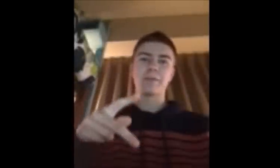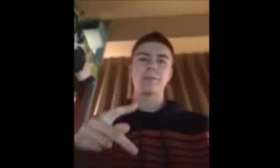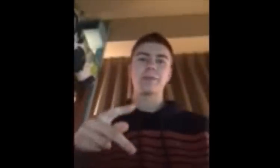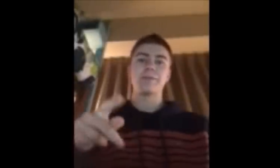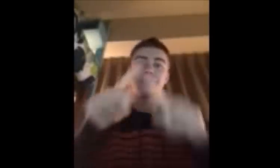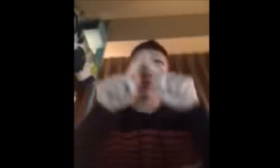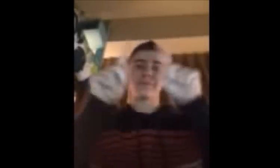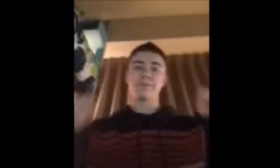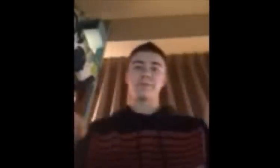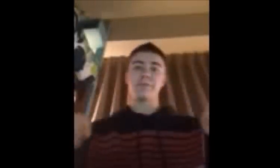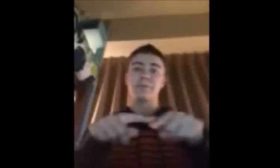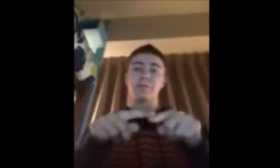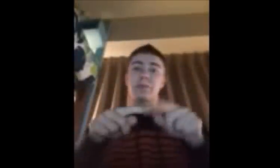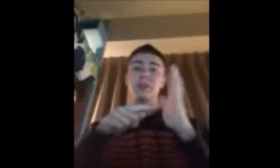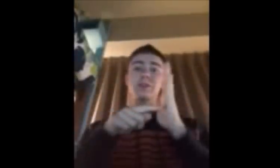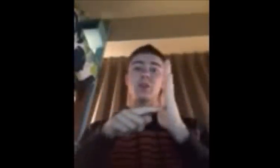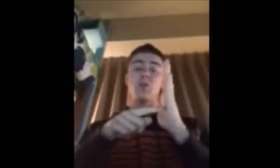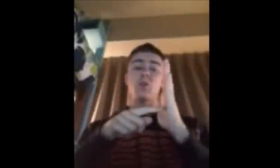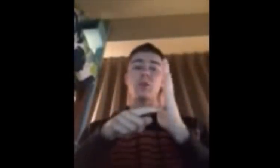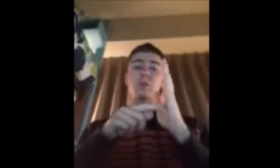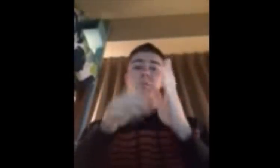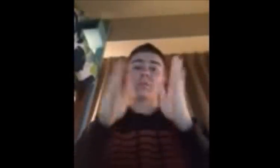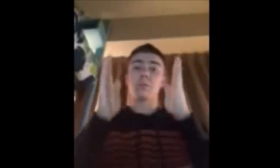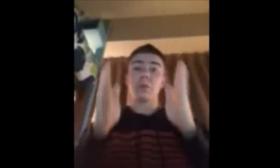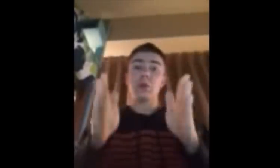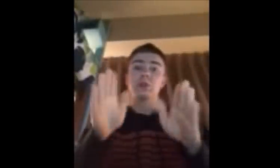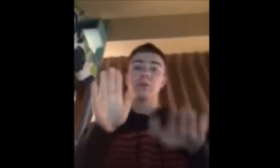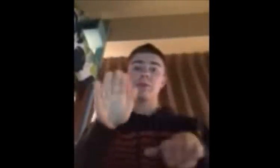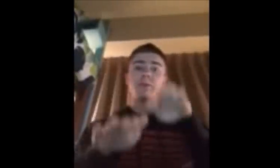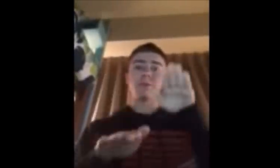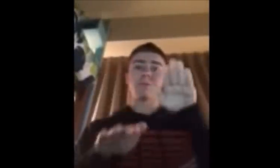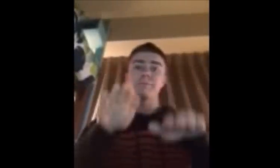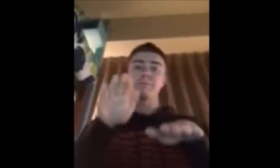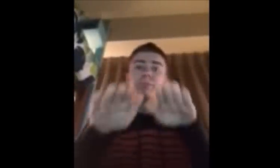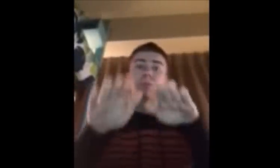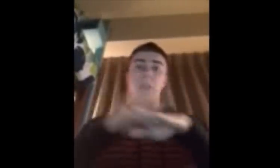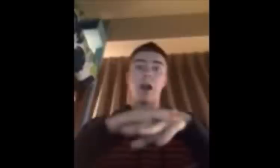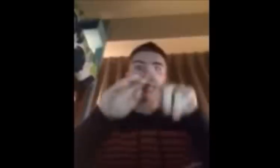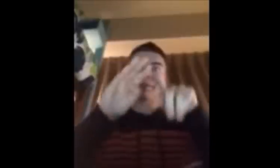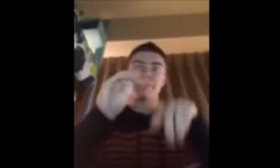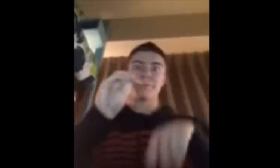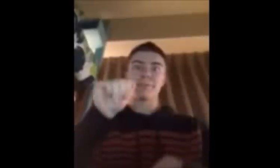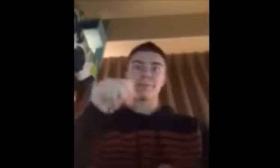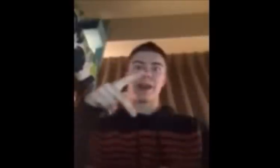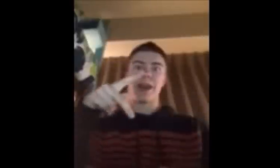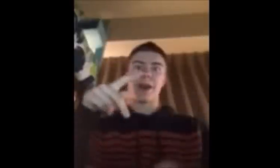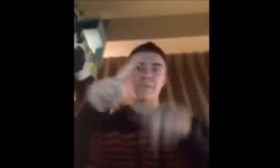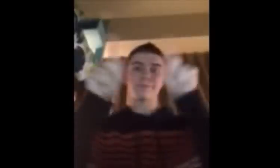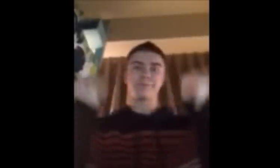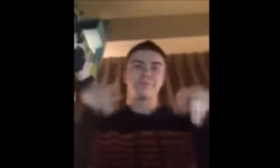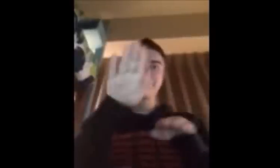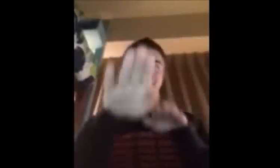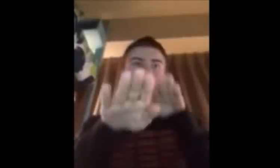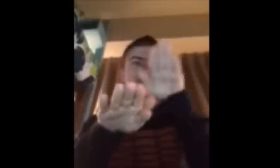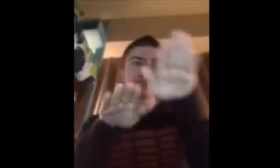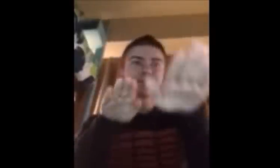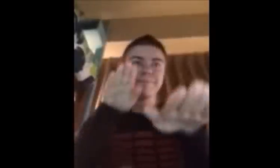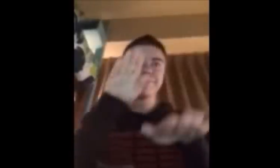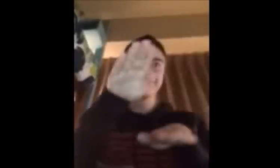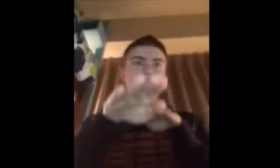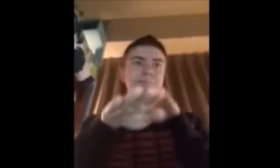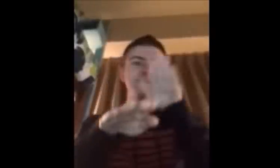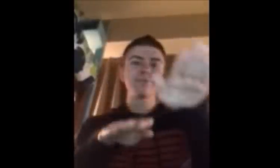[demonstrates description of map]